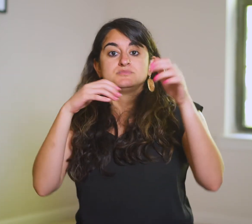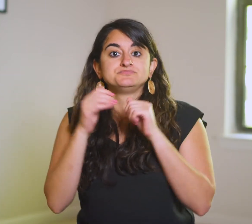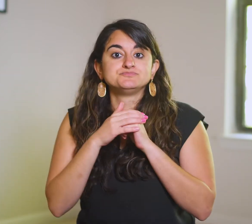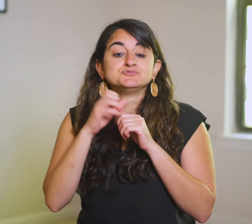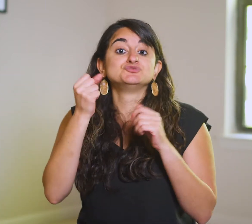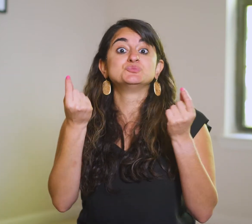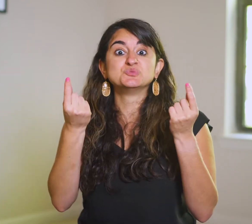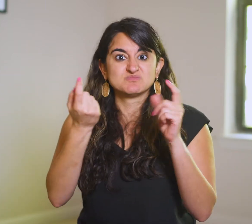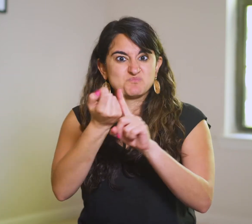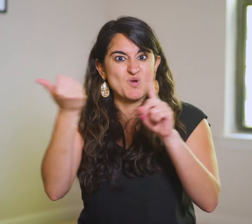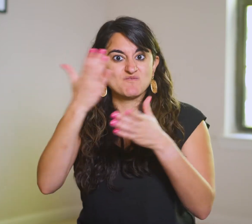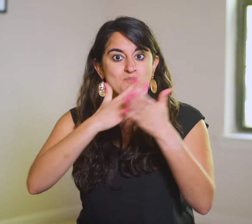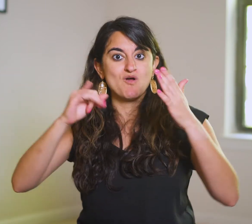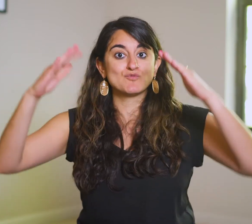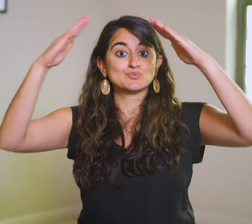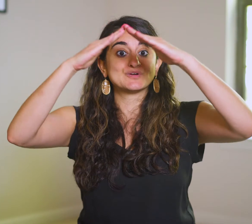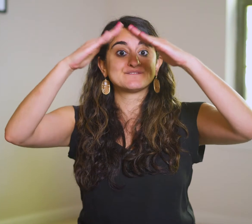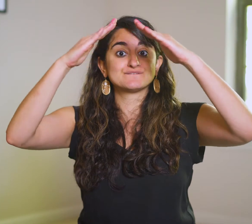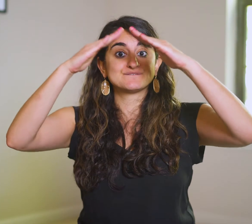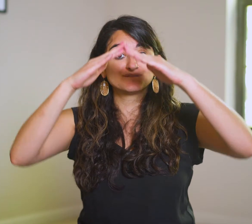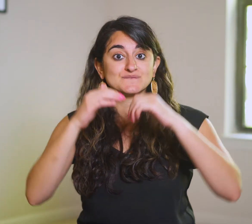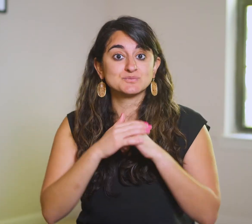so they remove part of the roof!